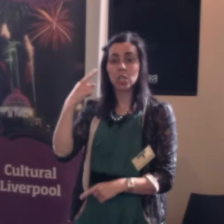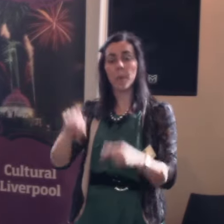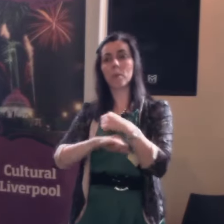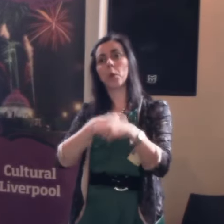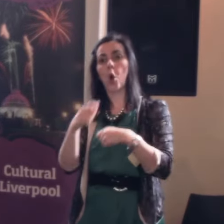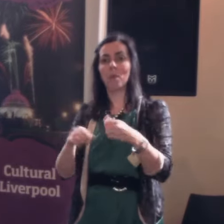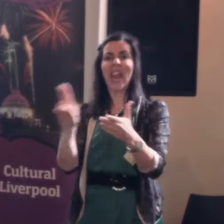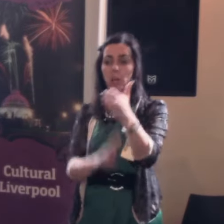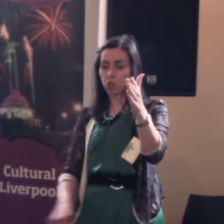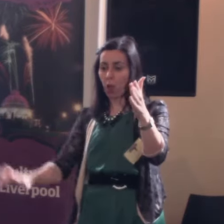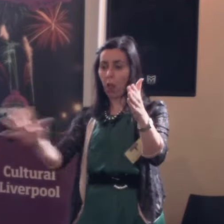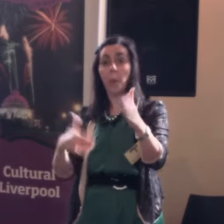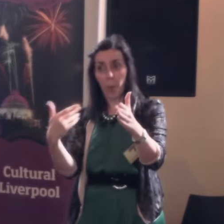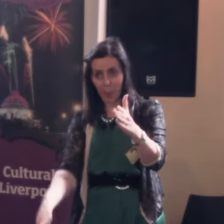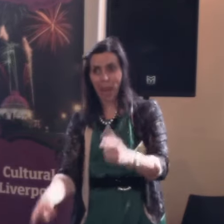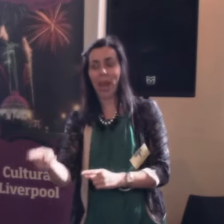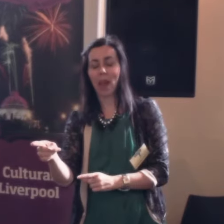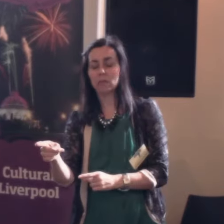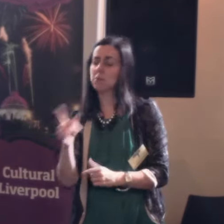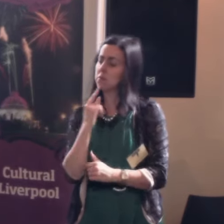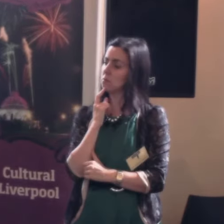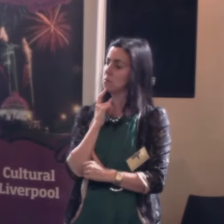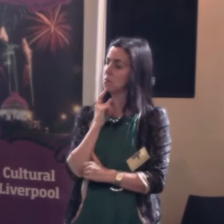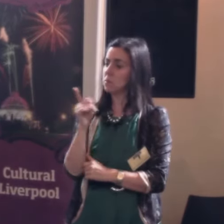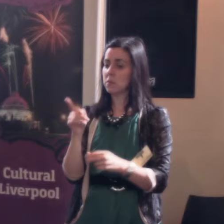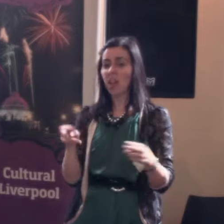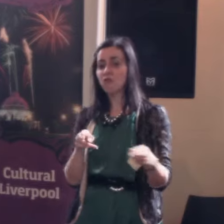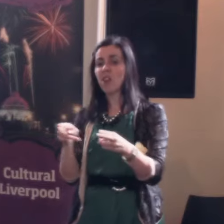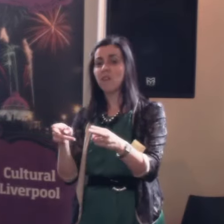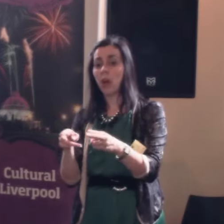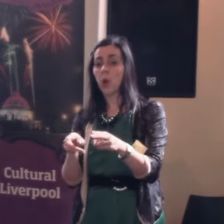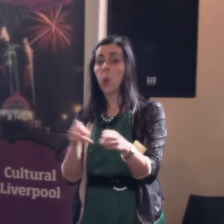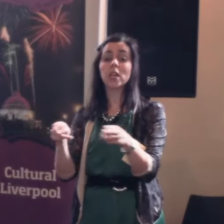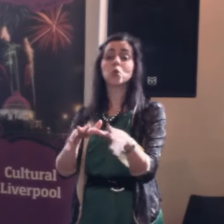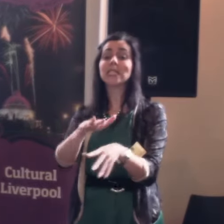so she did that, then she said 'oh God, there's a river that leads out to the sea